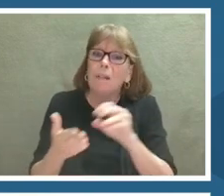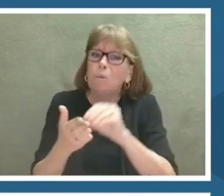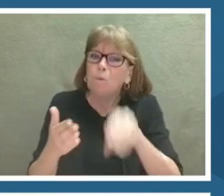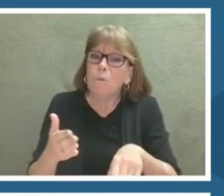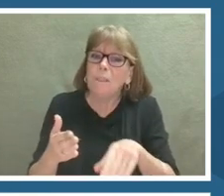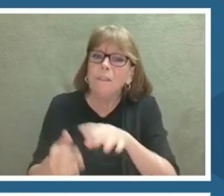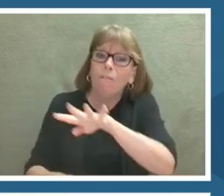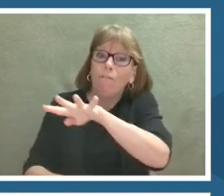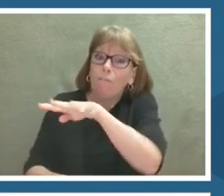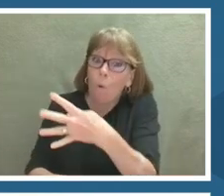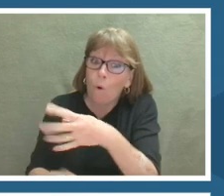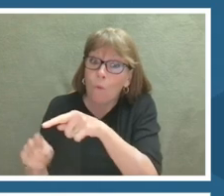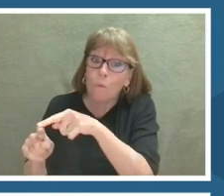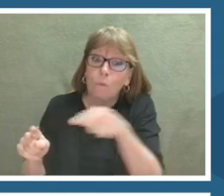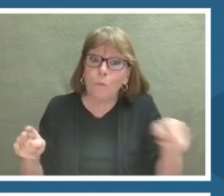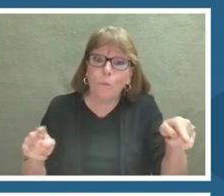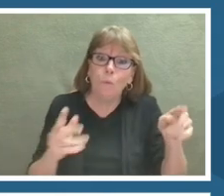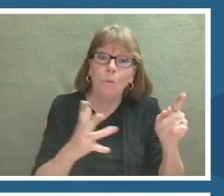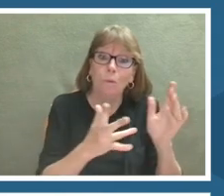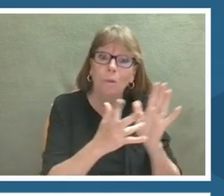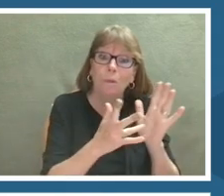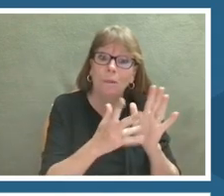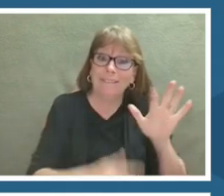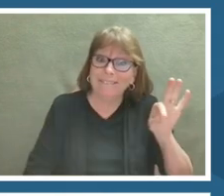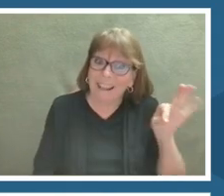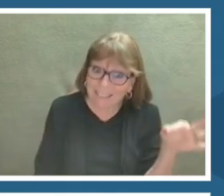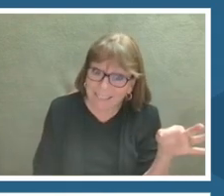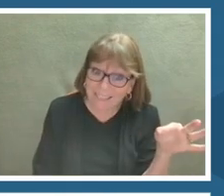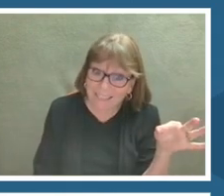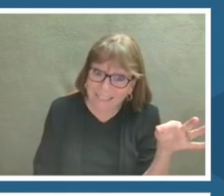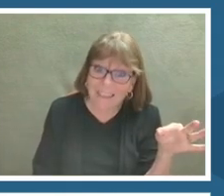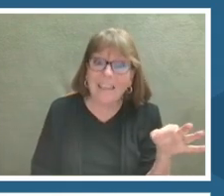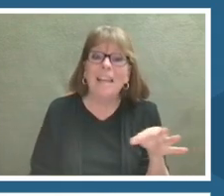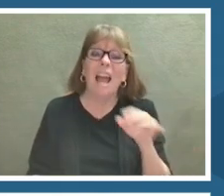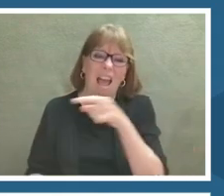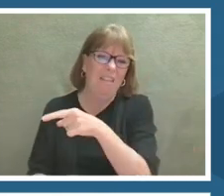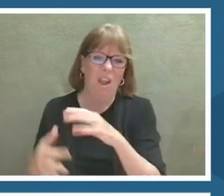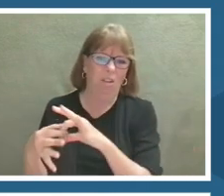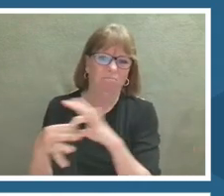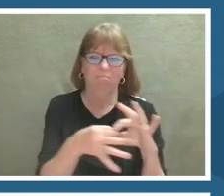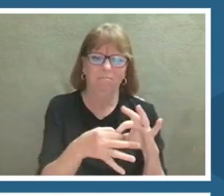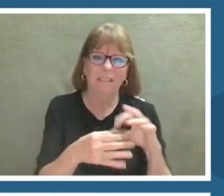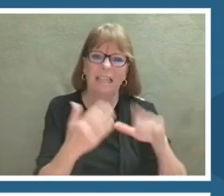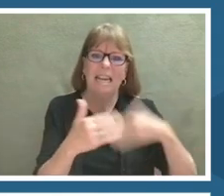up to nine and all of them are aligned to next-generation science standards.